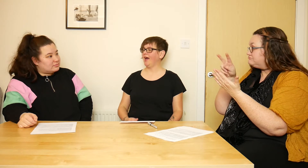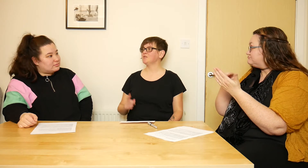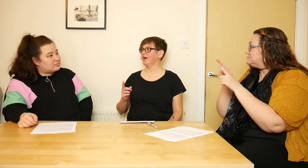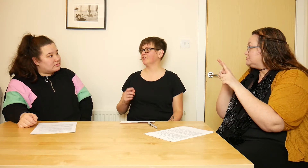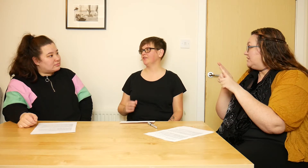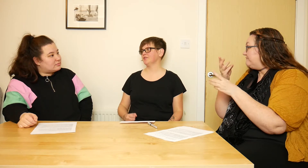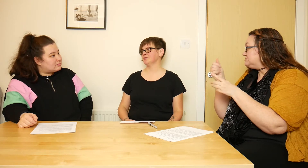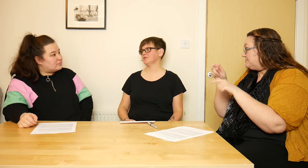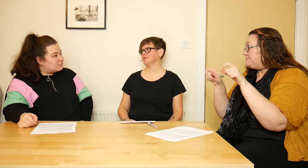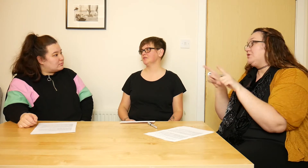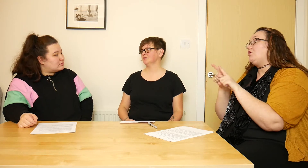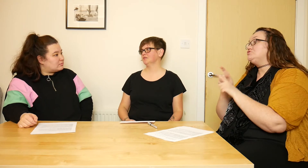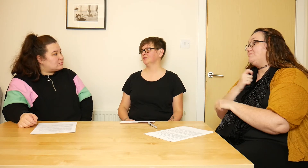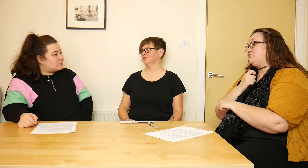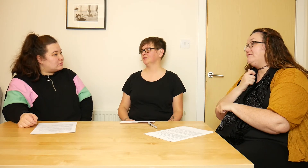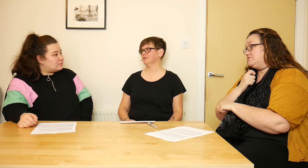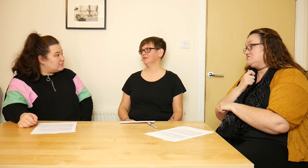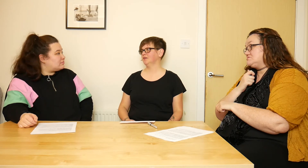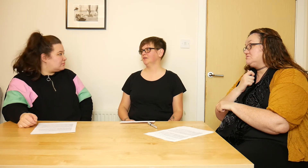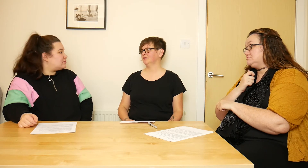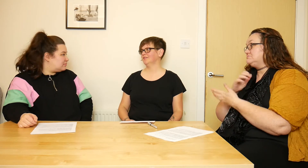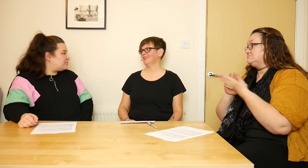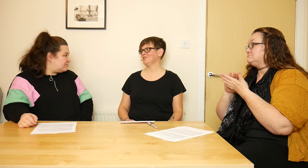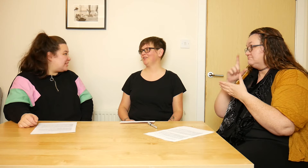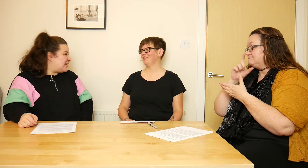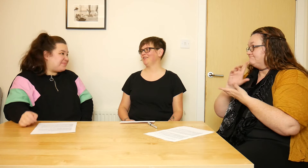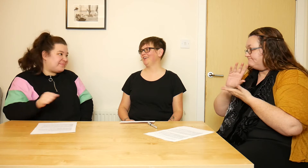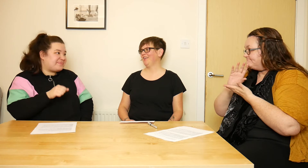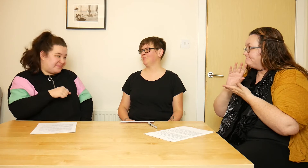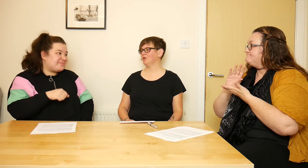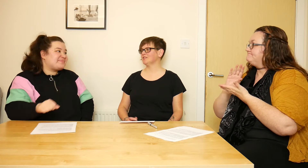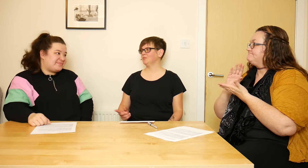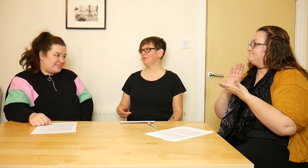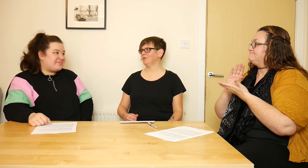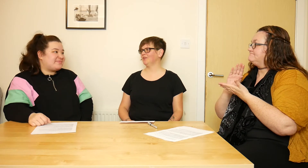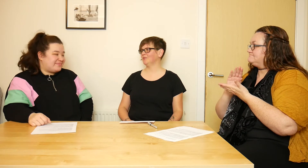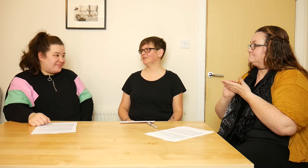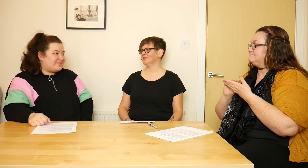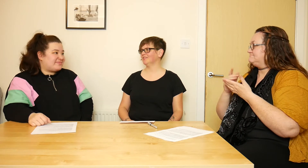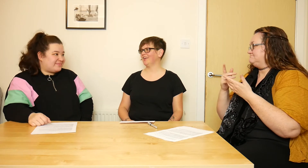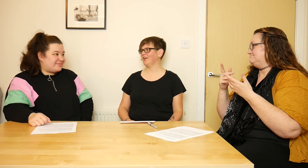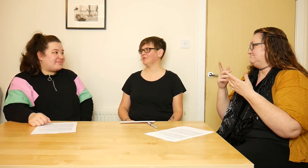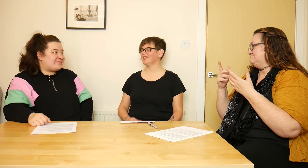And microphones! That's one of the big ones that people will get up and say: